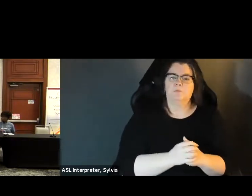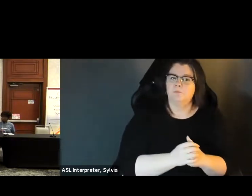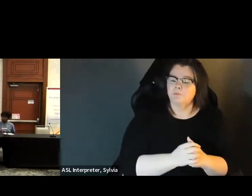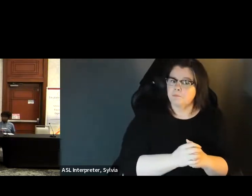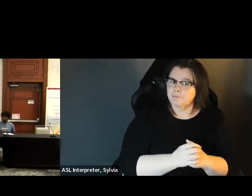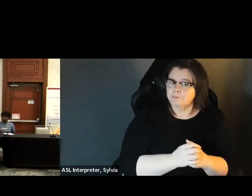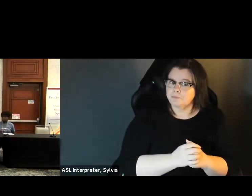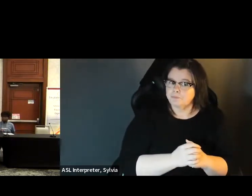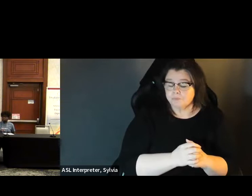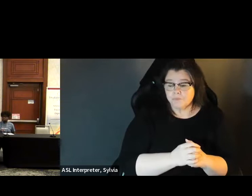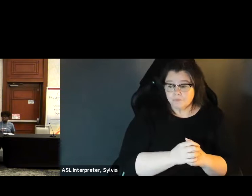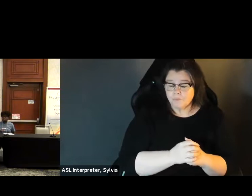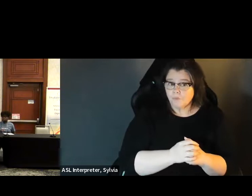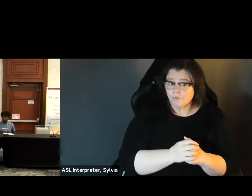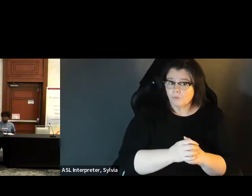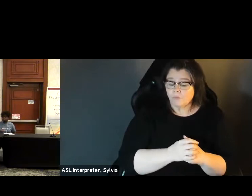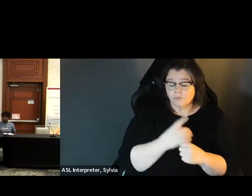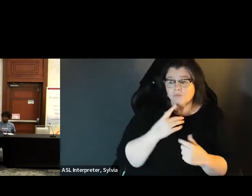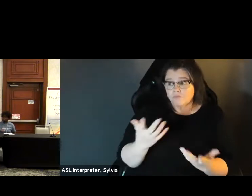So one of the options is going to be telephone voting.